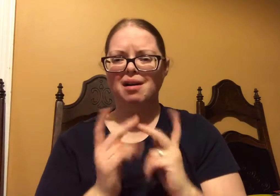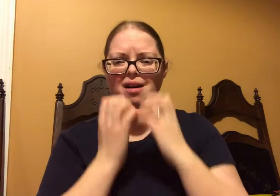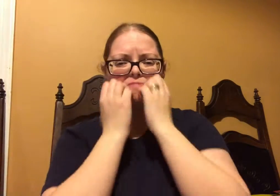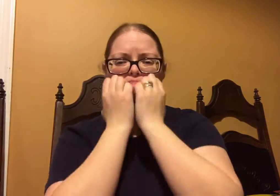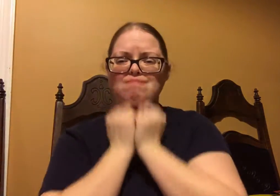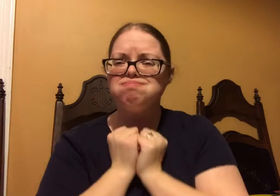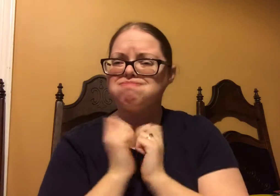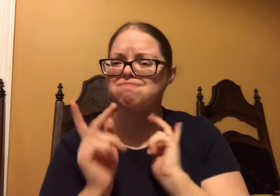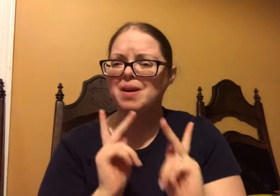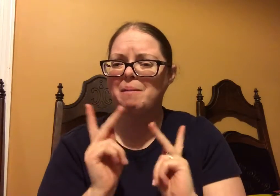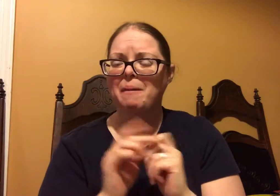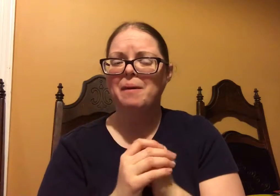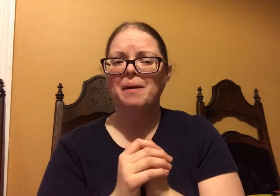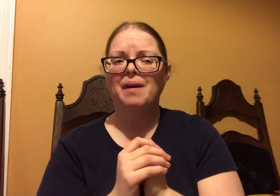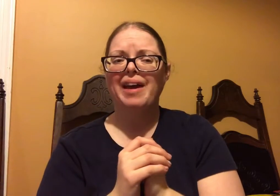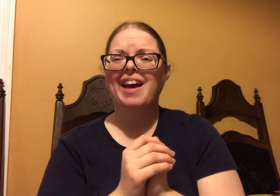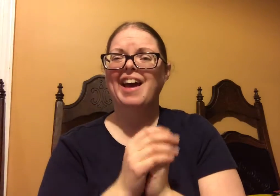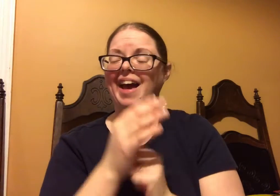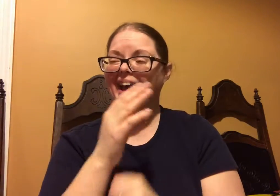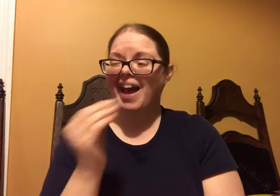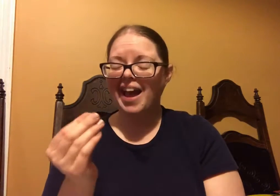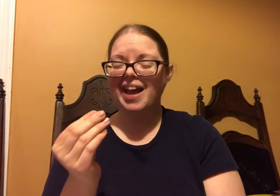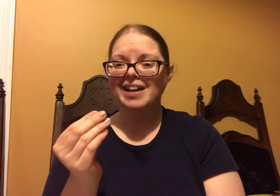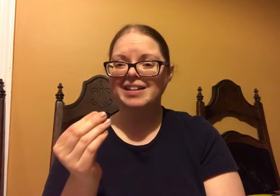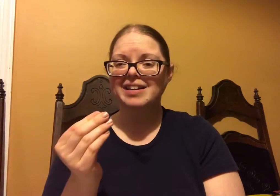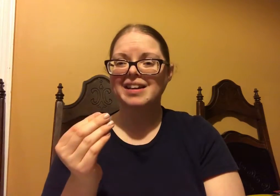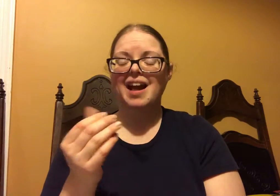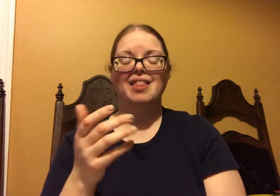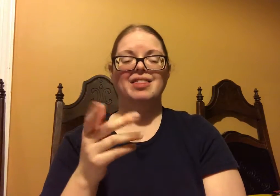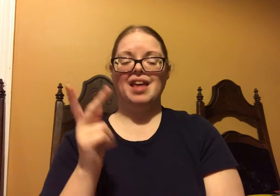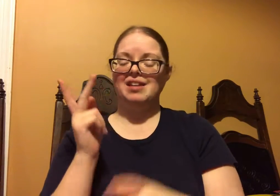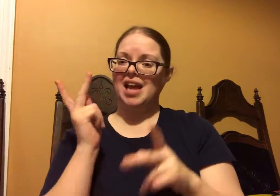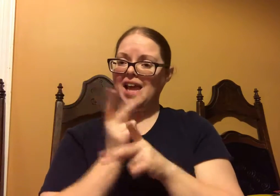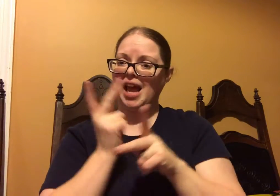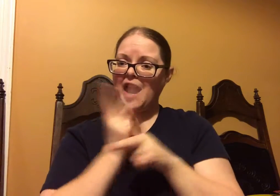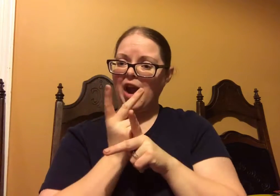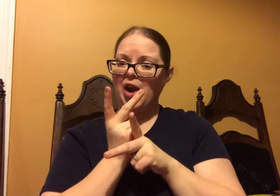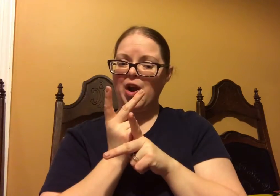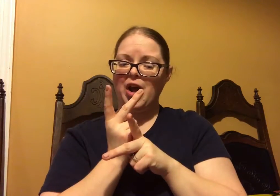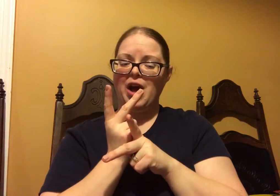Young Living loves people, they care for people.